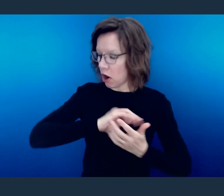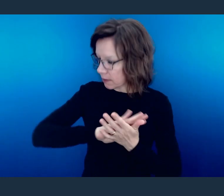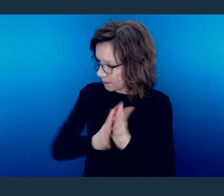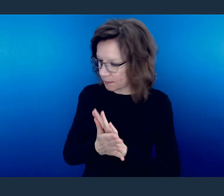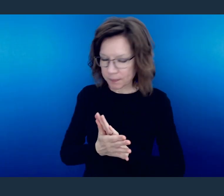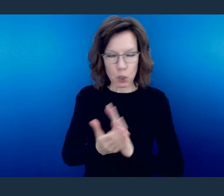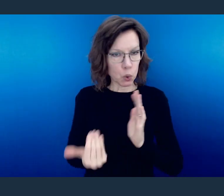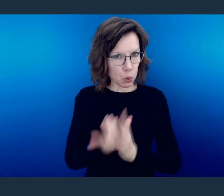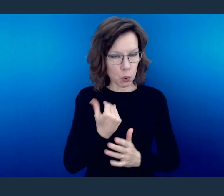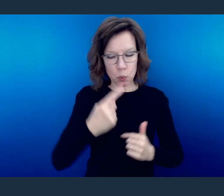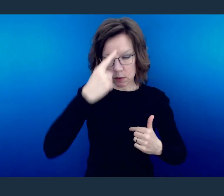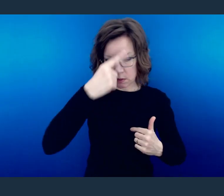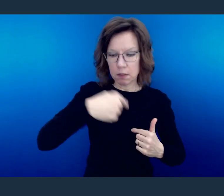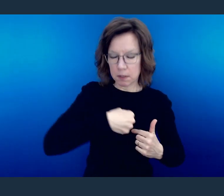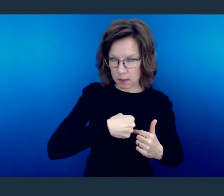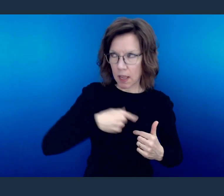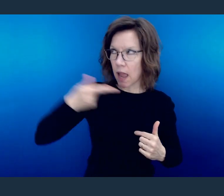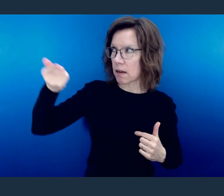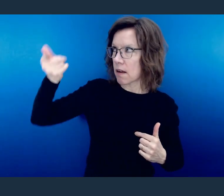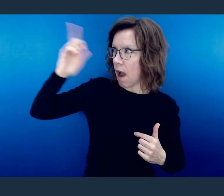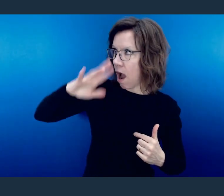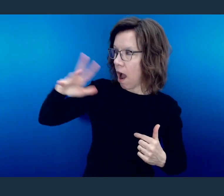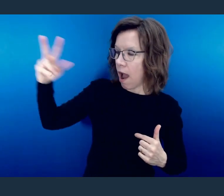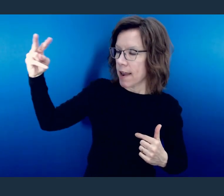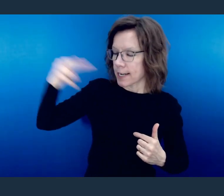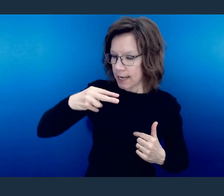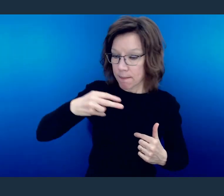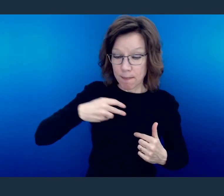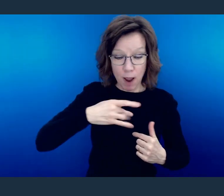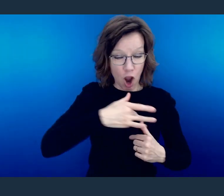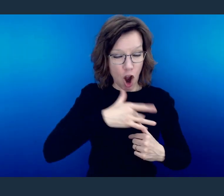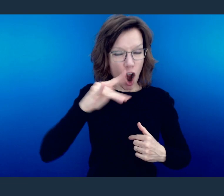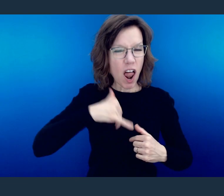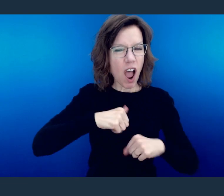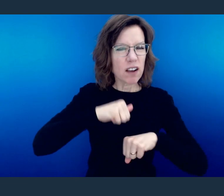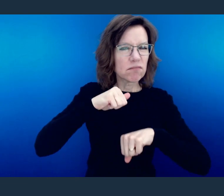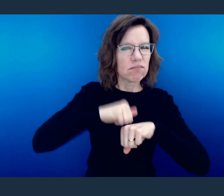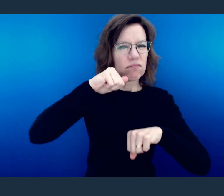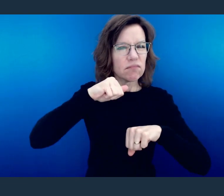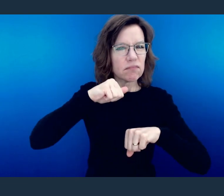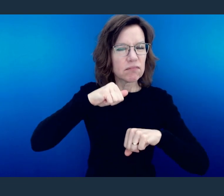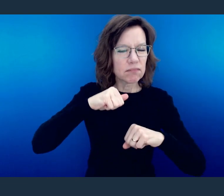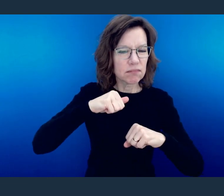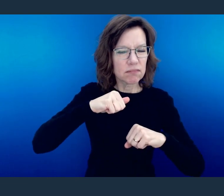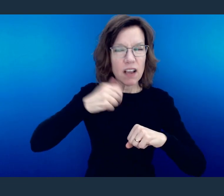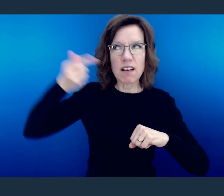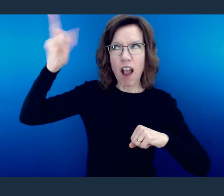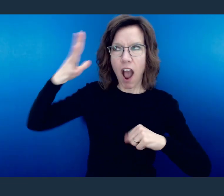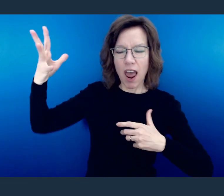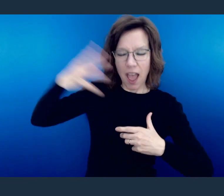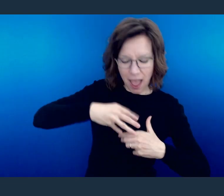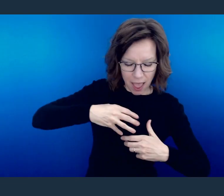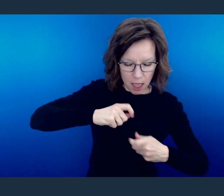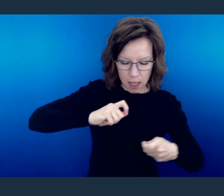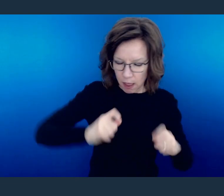heart has to be transformed, and God takes your hard heart of stone and makes it soft so that you can feel.